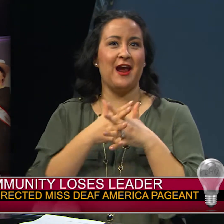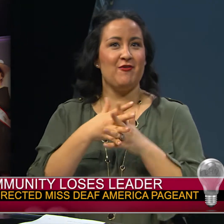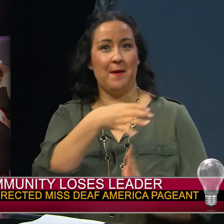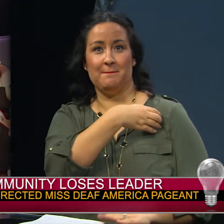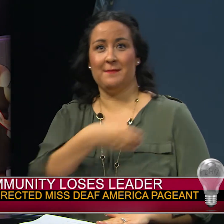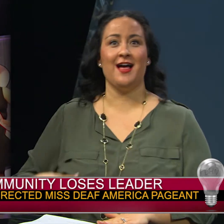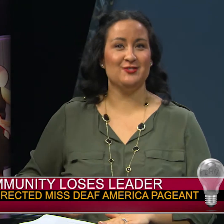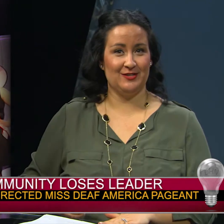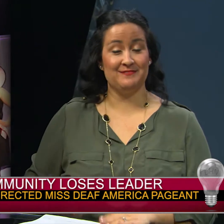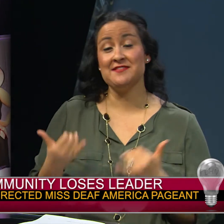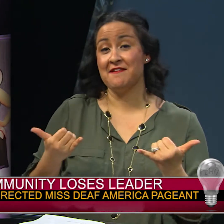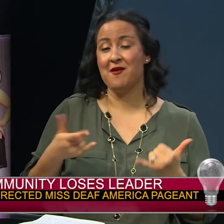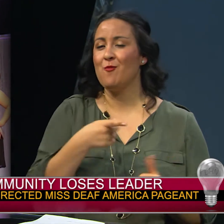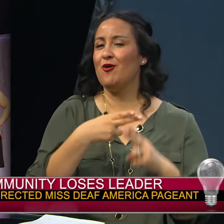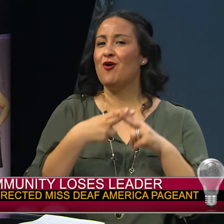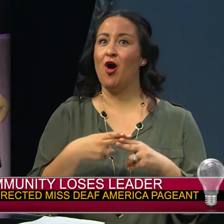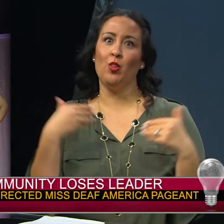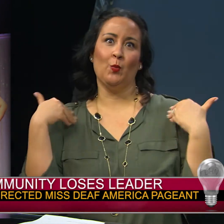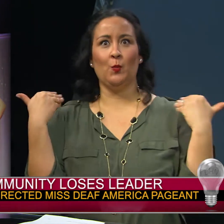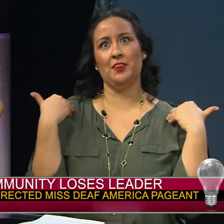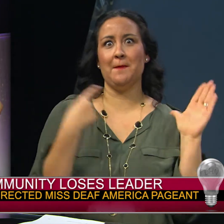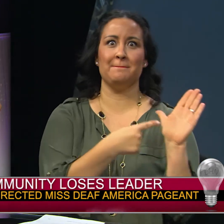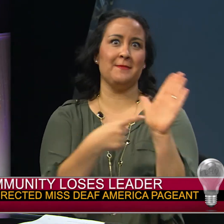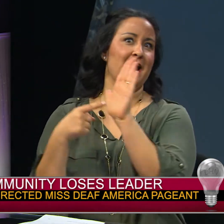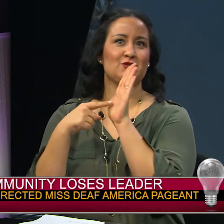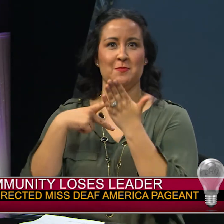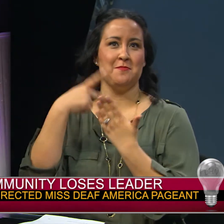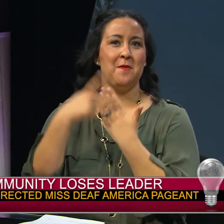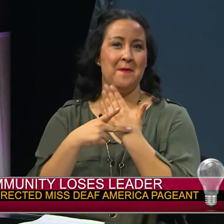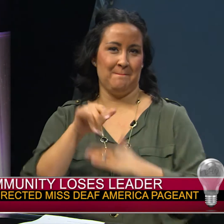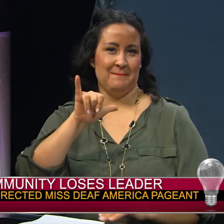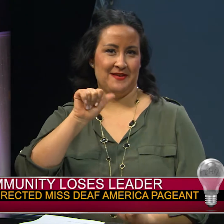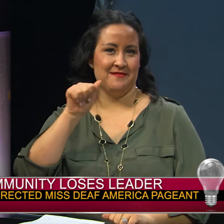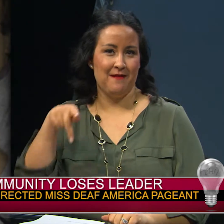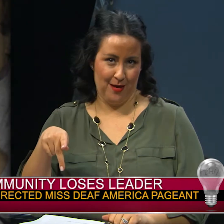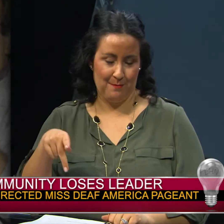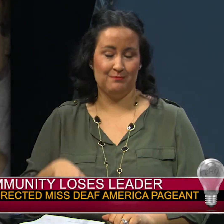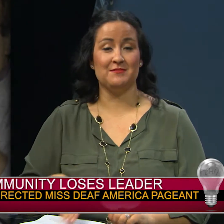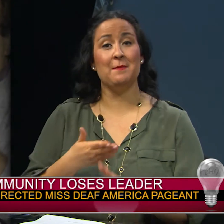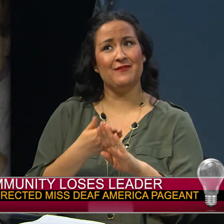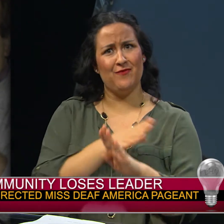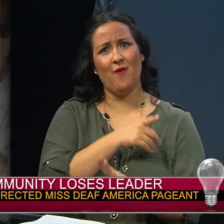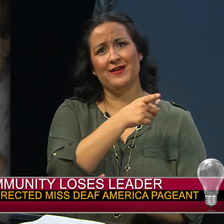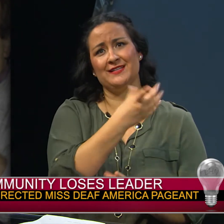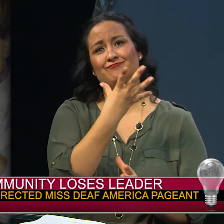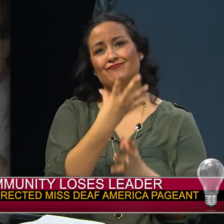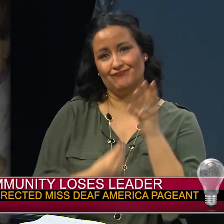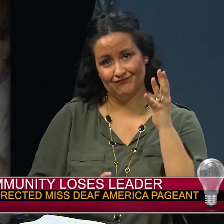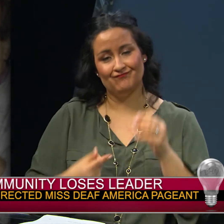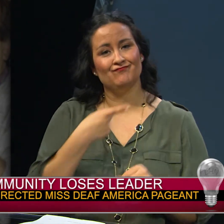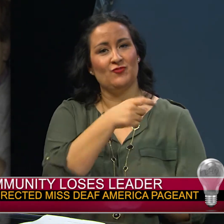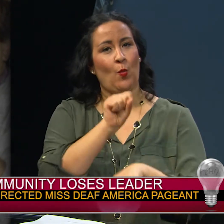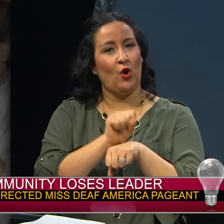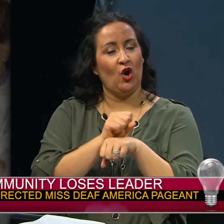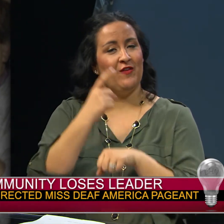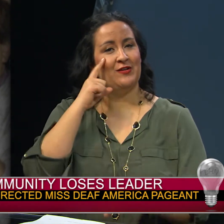Pageant, which is now called the Youth Ambassador Program. Before his passing Bahl worked for St. Paul College